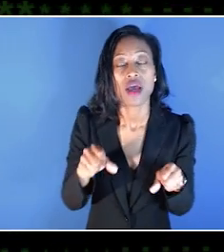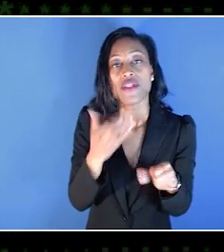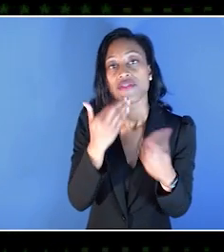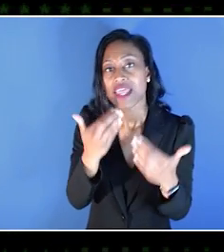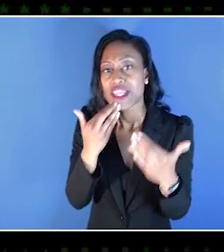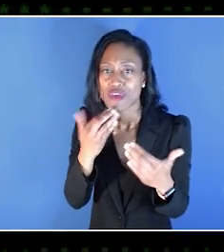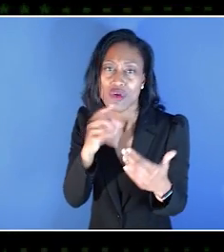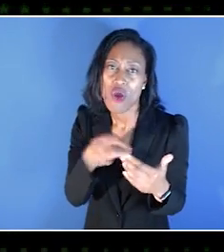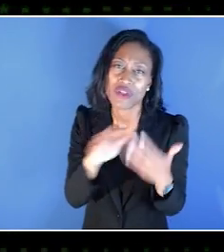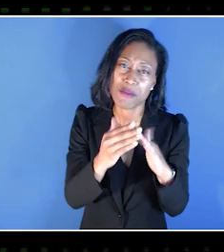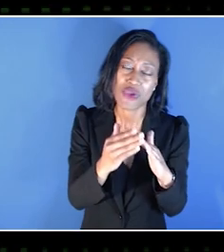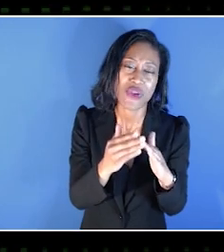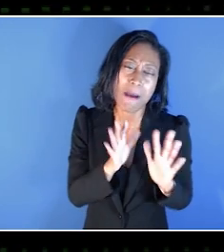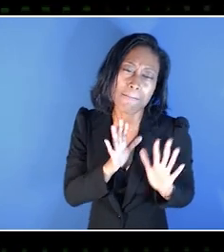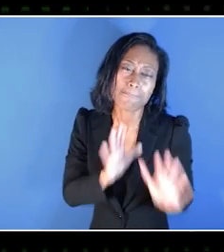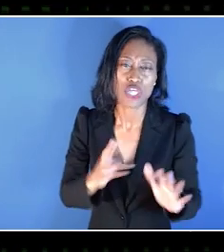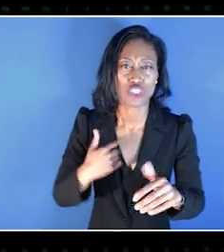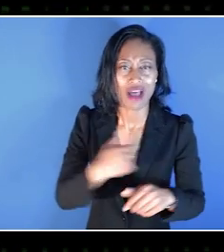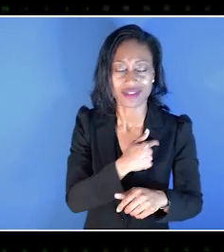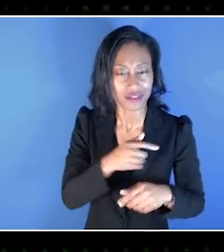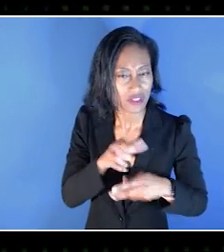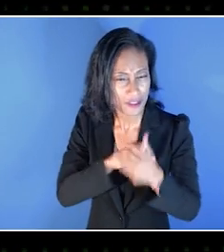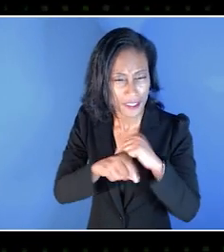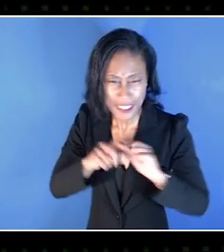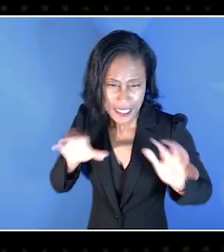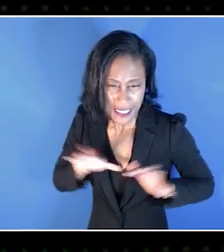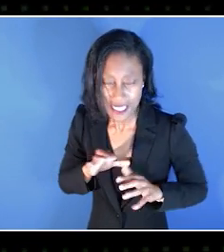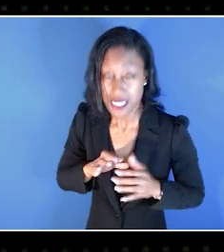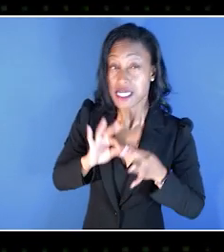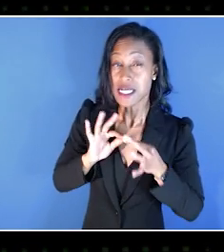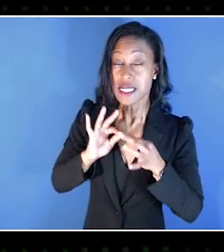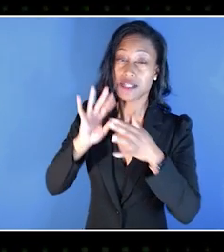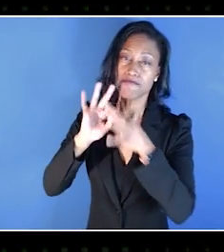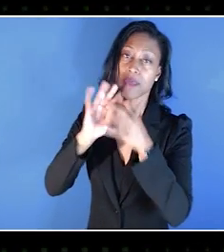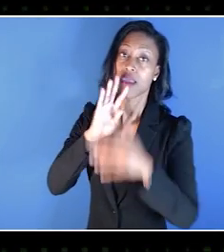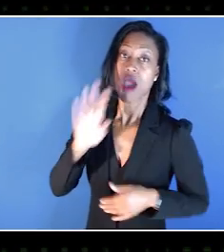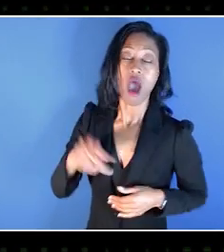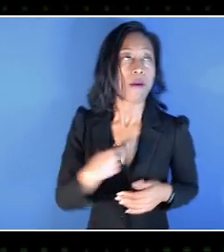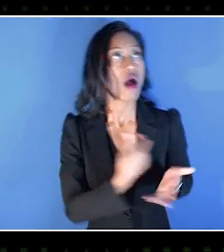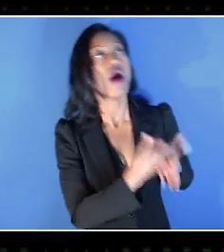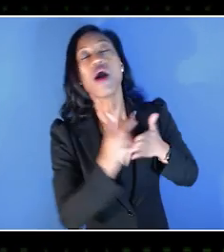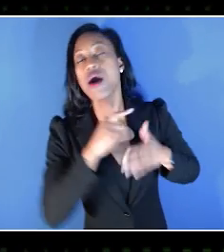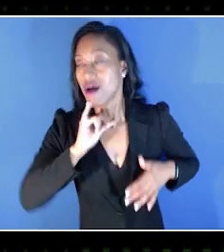without you, we would not be where we are at today. We would not be able to push accessibility forward